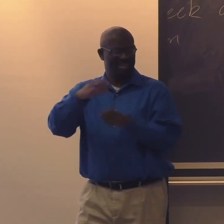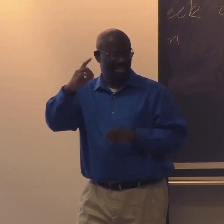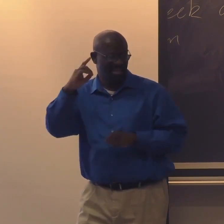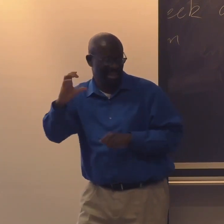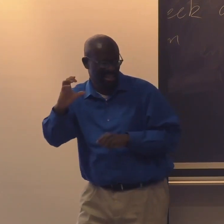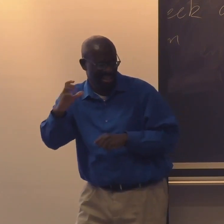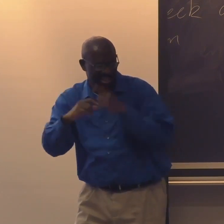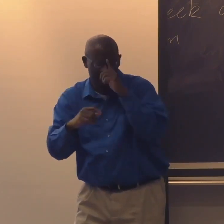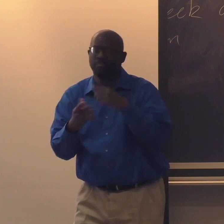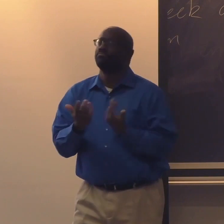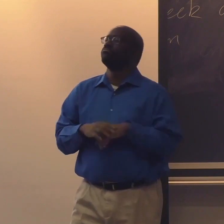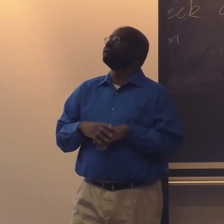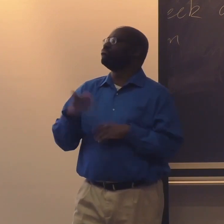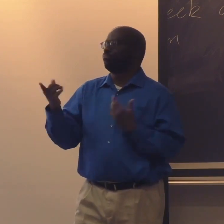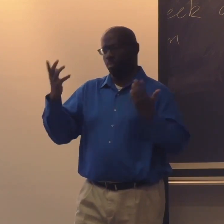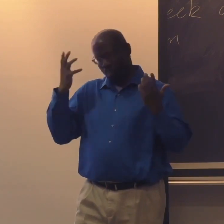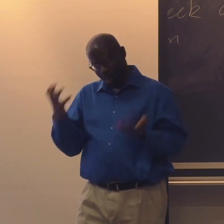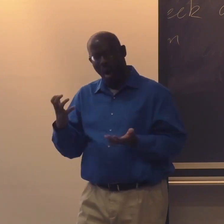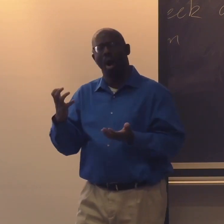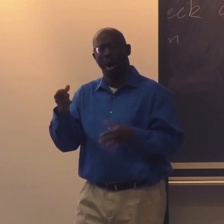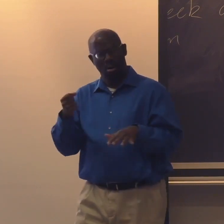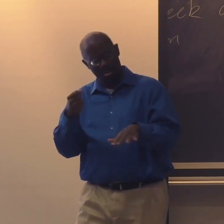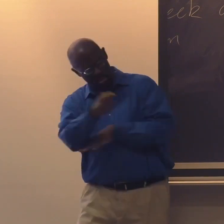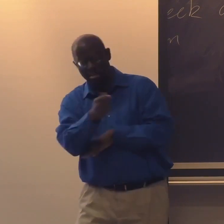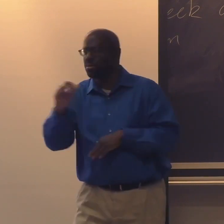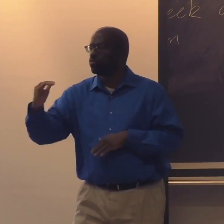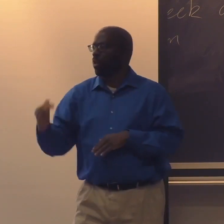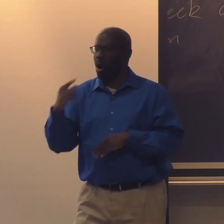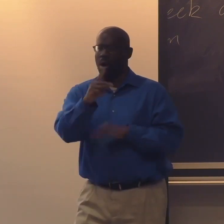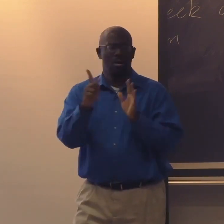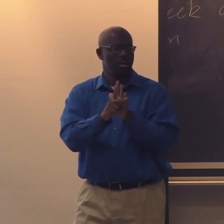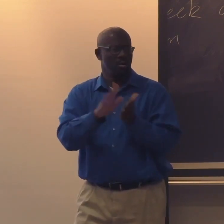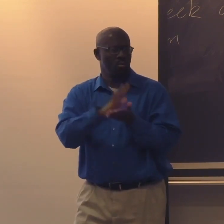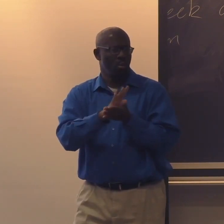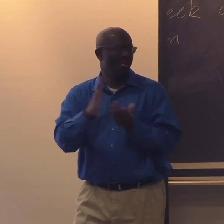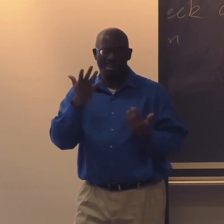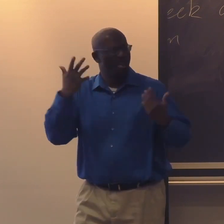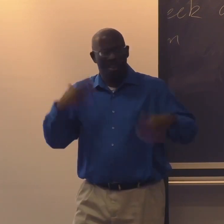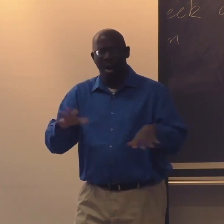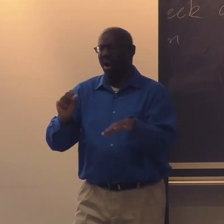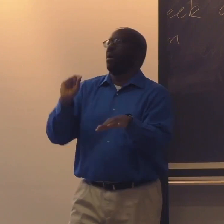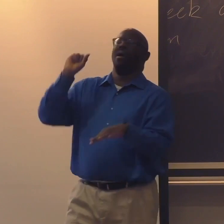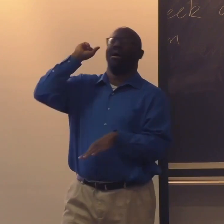and they lived in the DC area. And they wanted to place their child at the Kendall School.